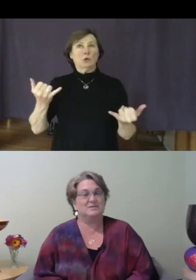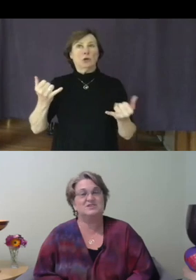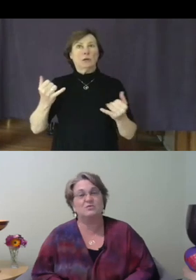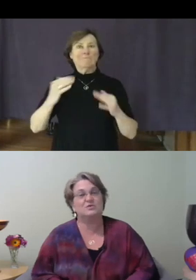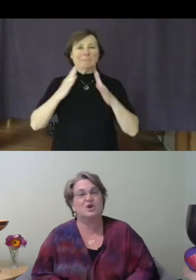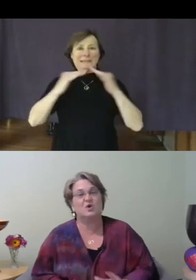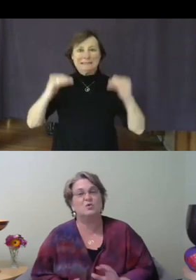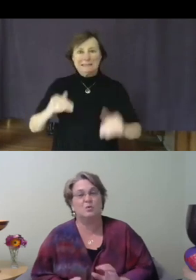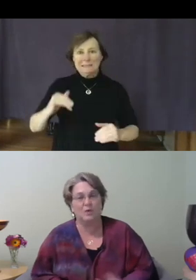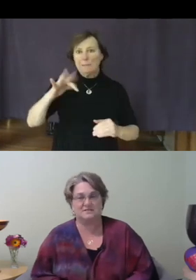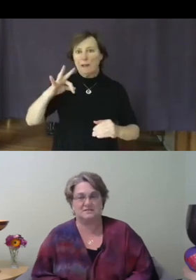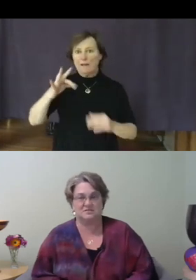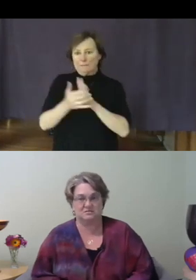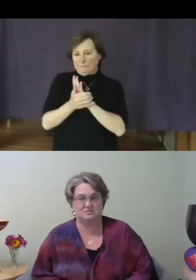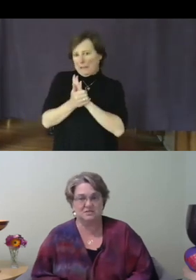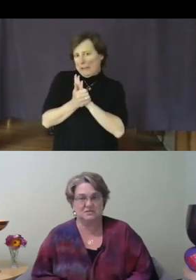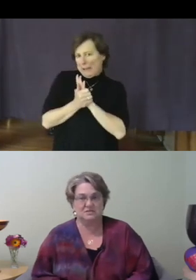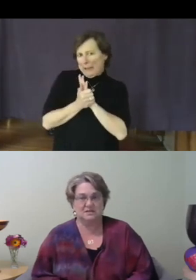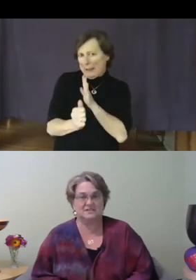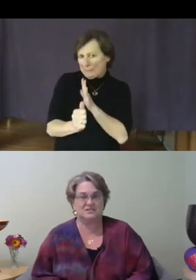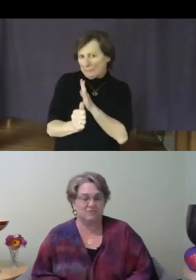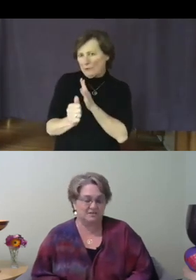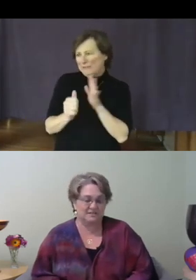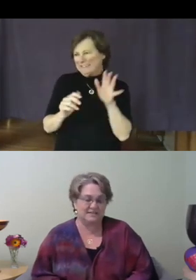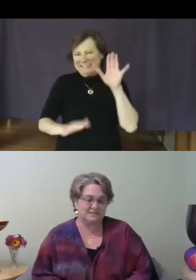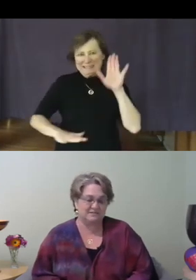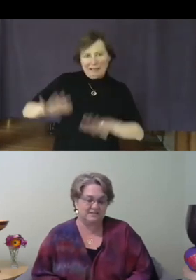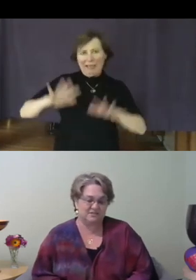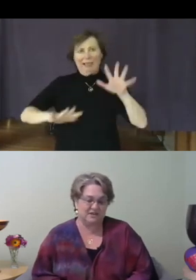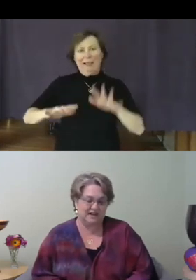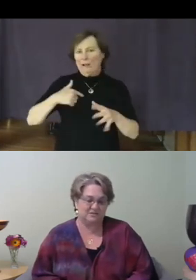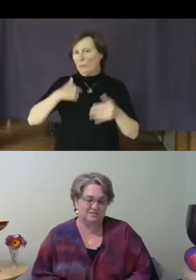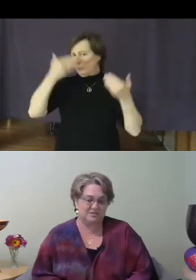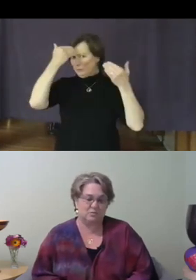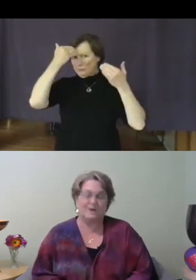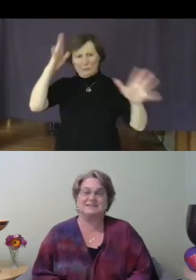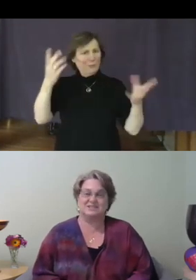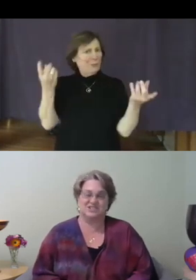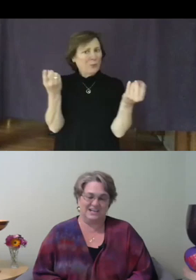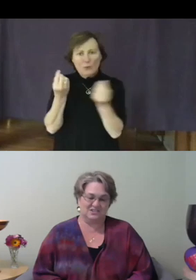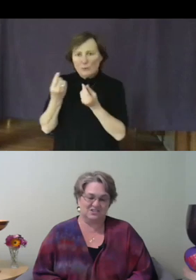don't know what to do, and struggle even to figure out what the challenge really